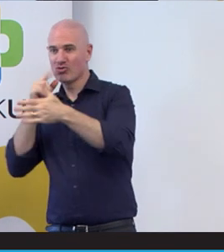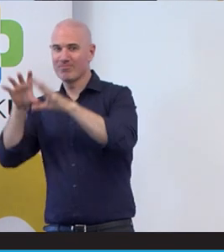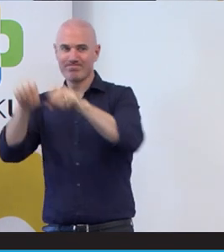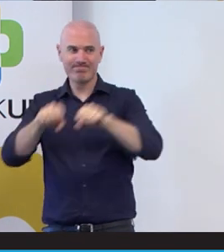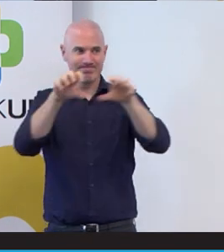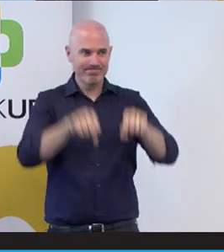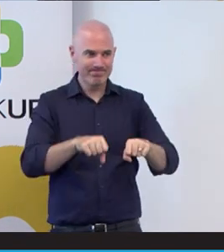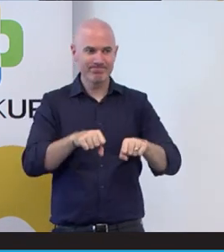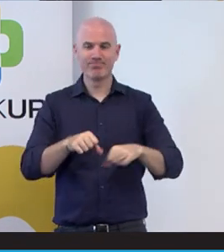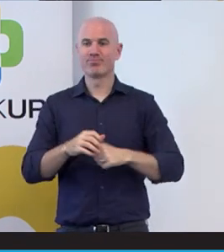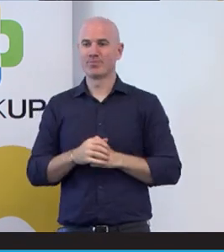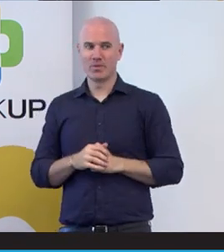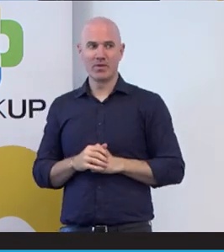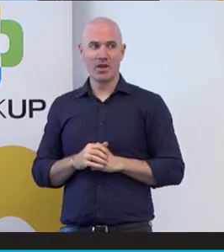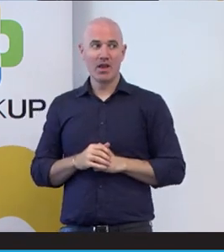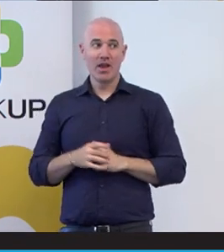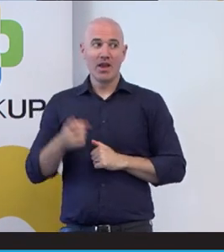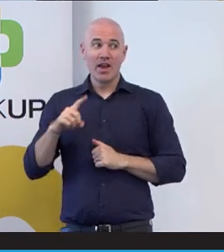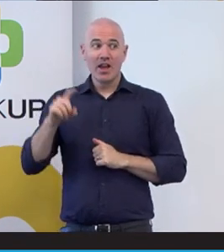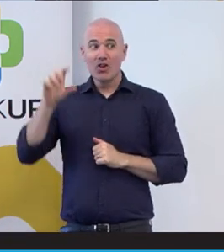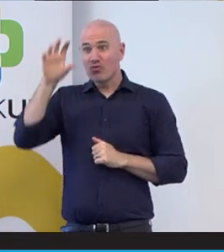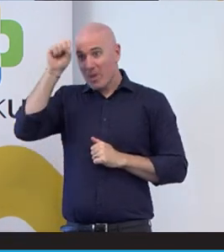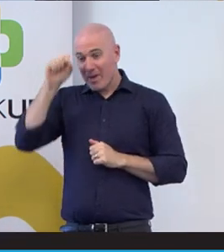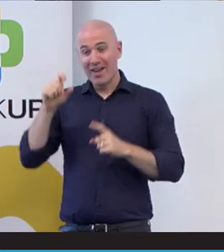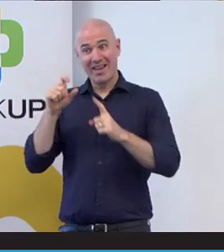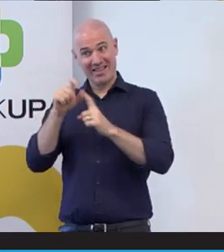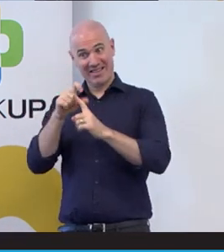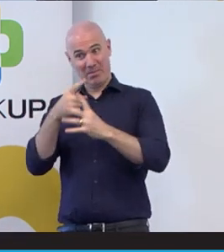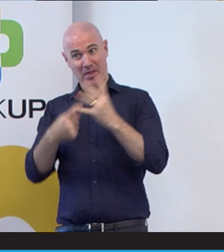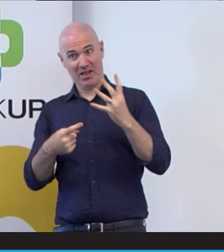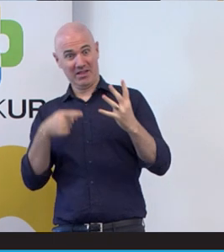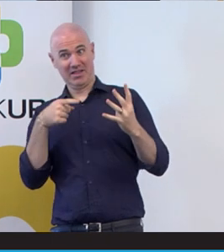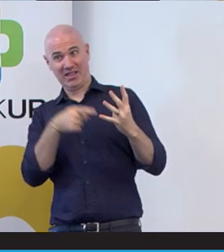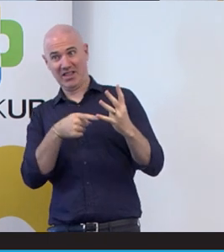gap that and remember disability is the condition that you have but word ability